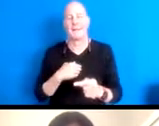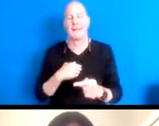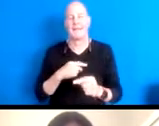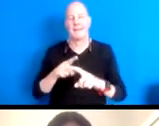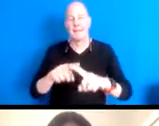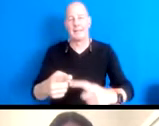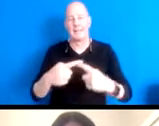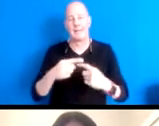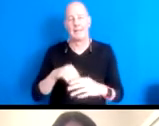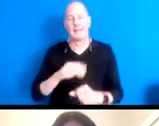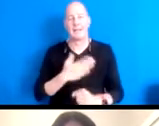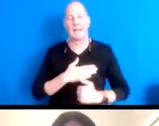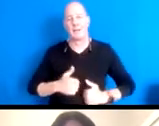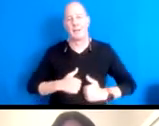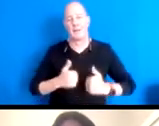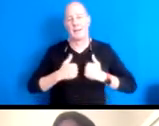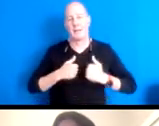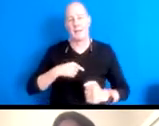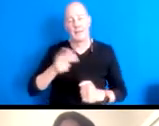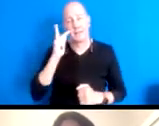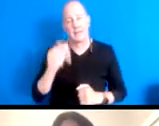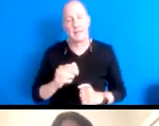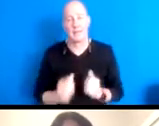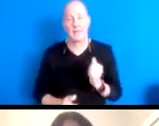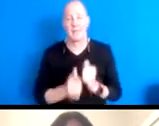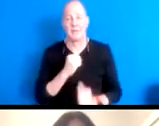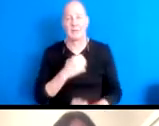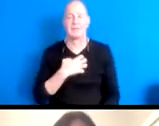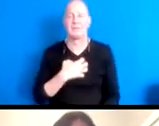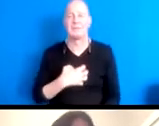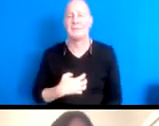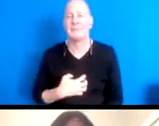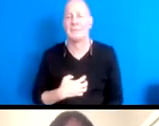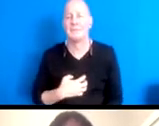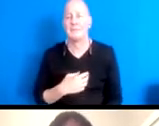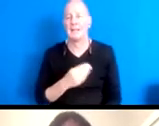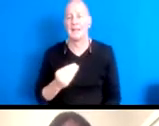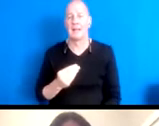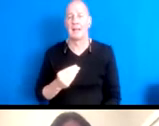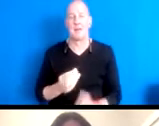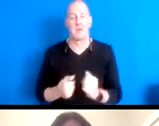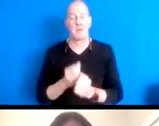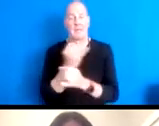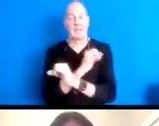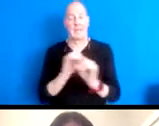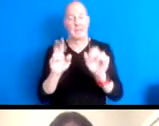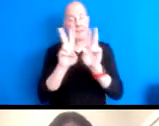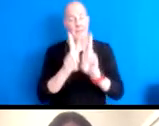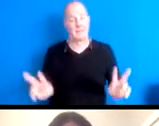16:22:03 We find that even the most disparate and seemingly independent values that we hold,